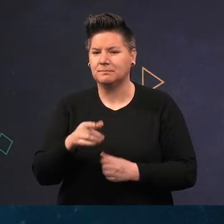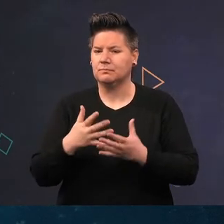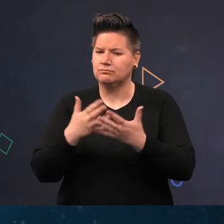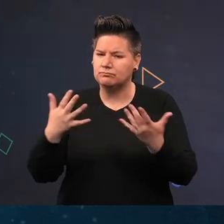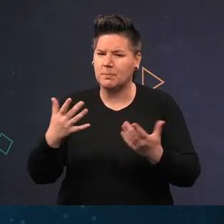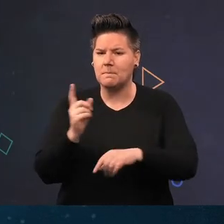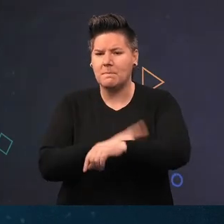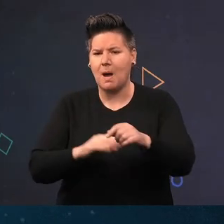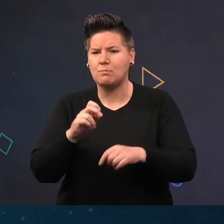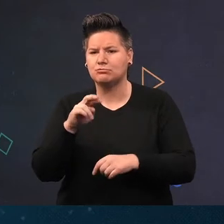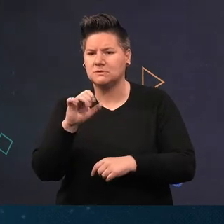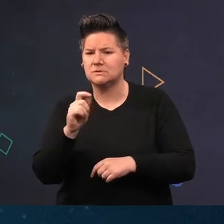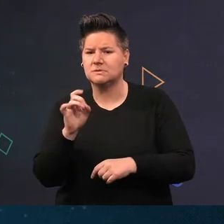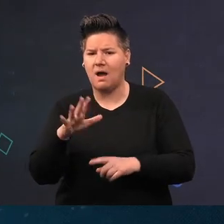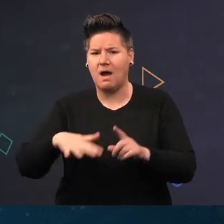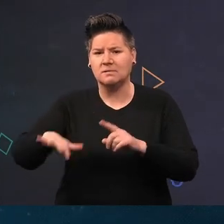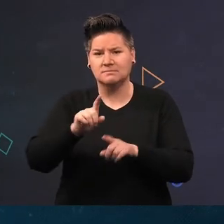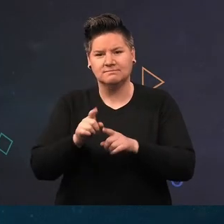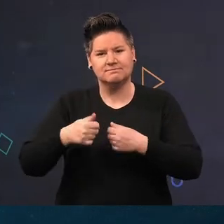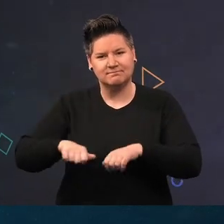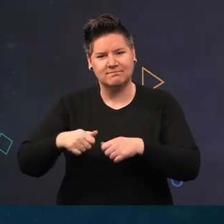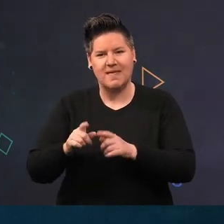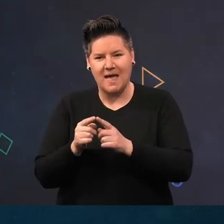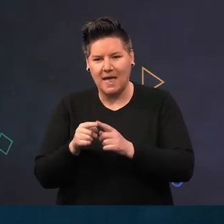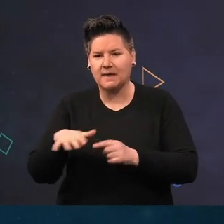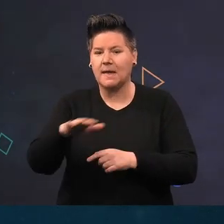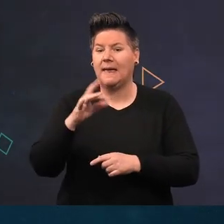up residence in this empty shell and a King scallop. A sea urchin perched upon